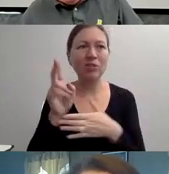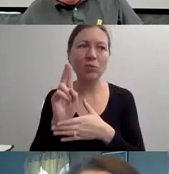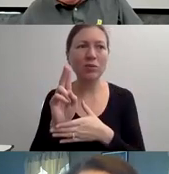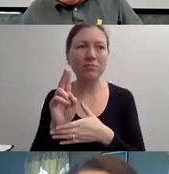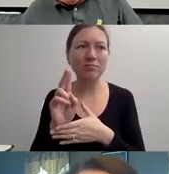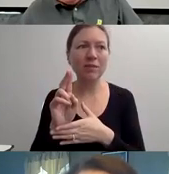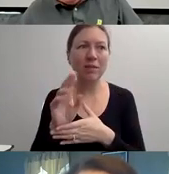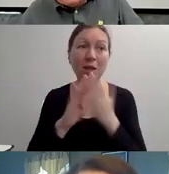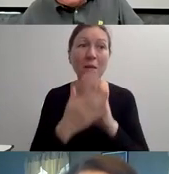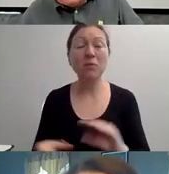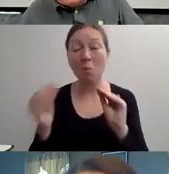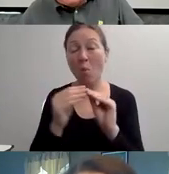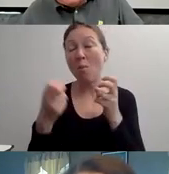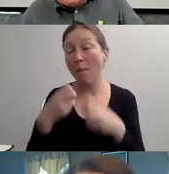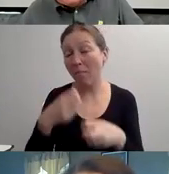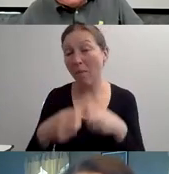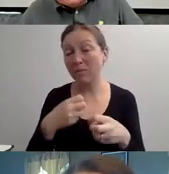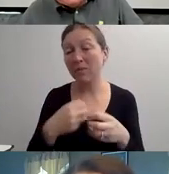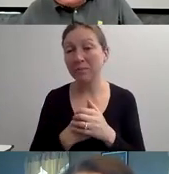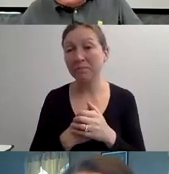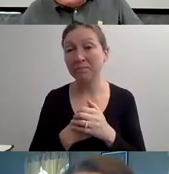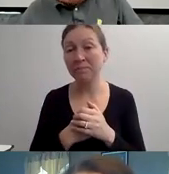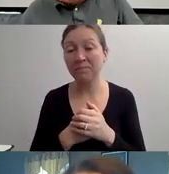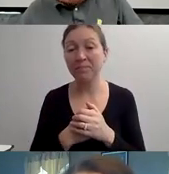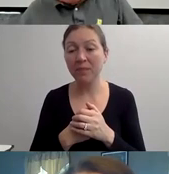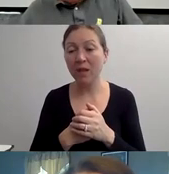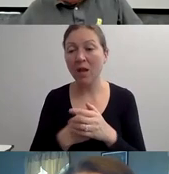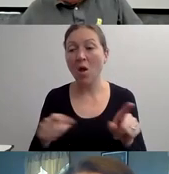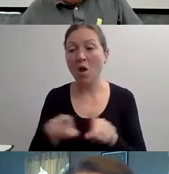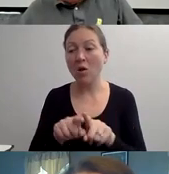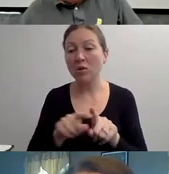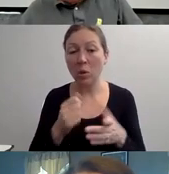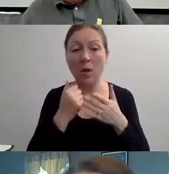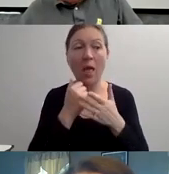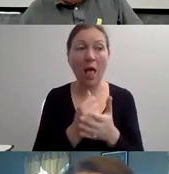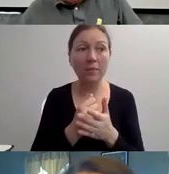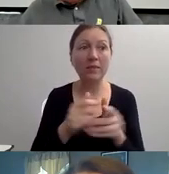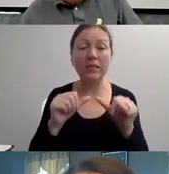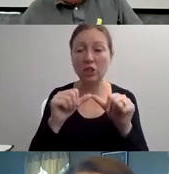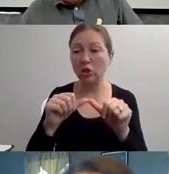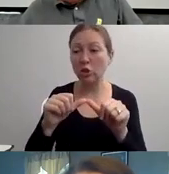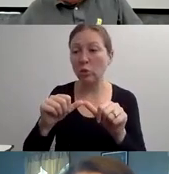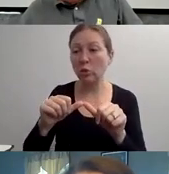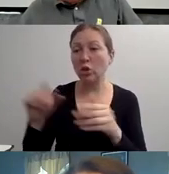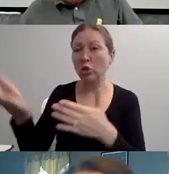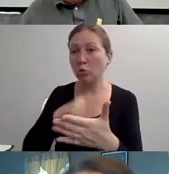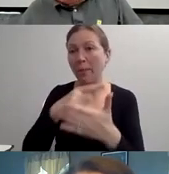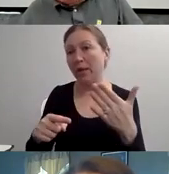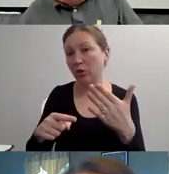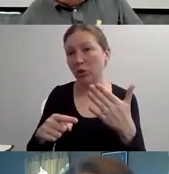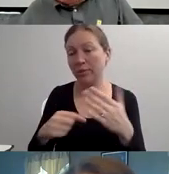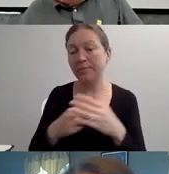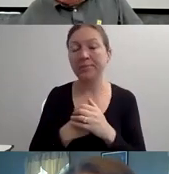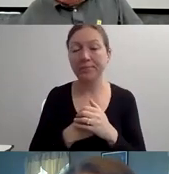"INSTEAD CONSIDER USING SUCH TERMS AS THE DISABILITY COMMUNITY, THE DISABILITY ACTIVIST.